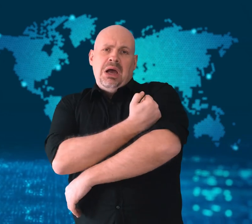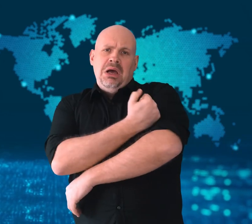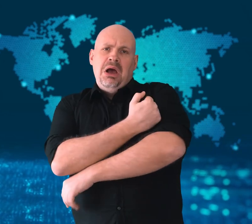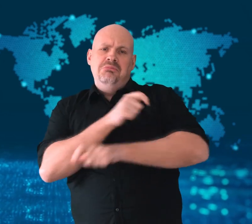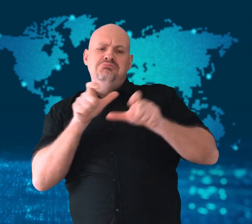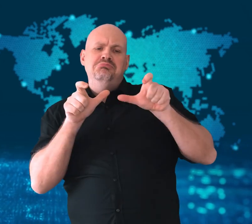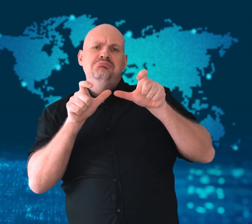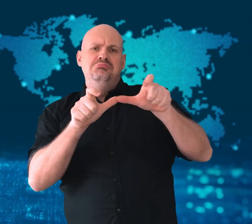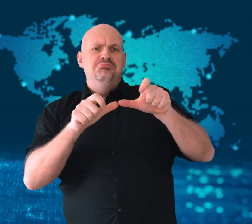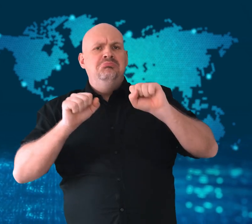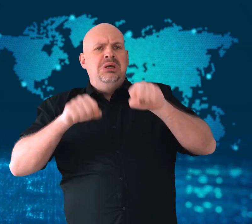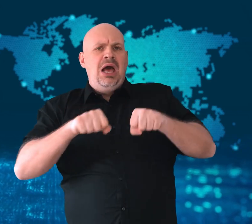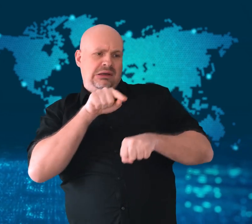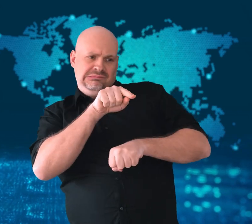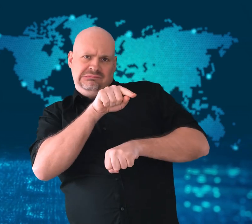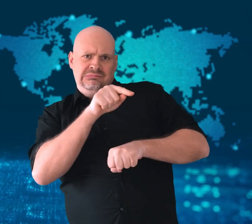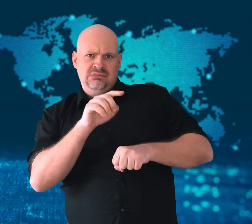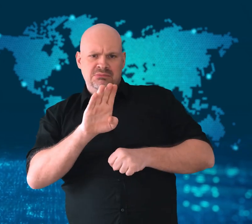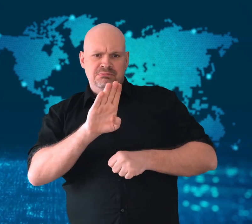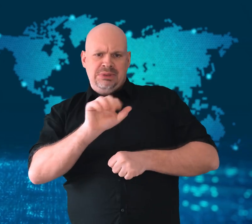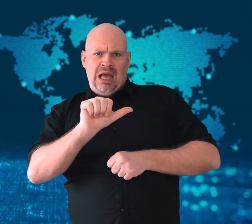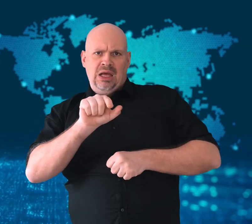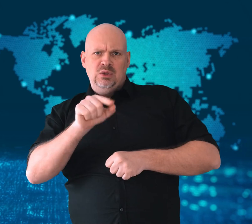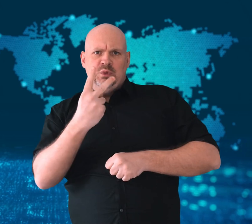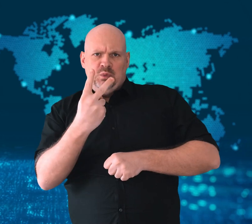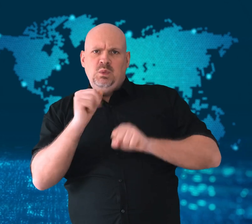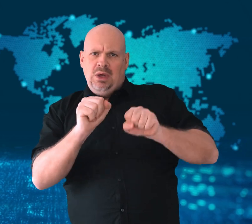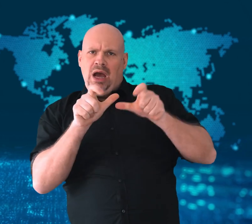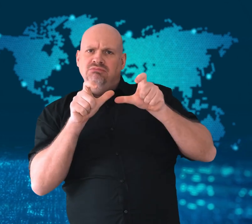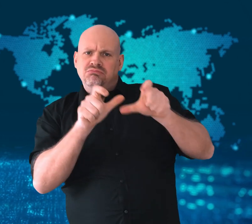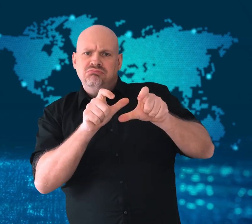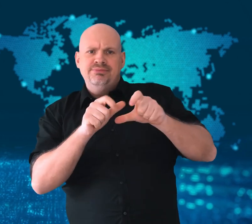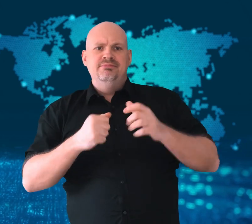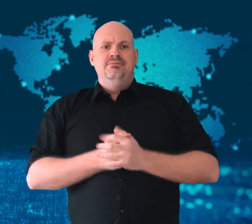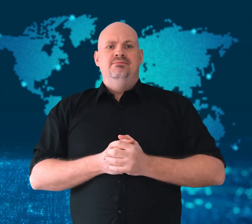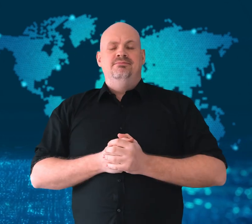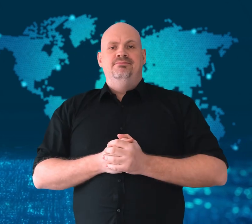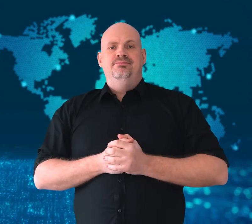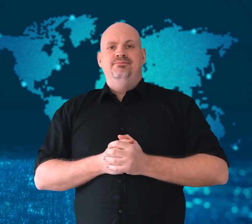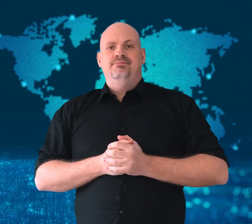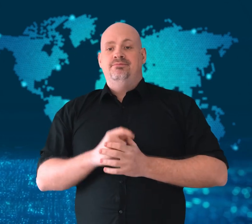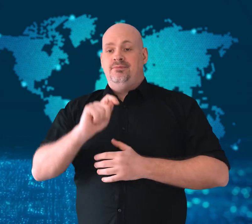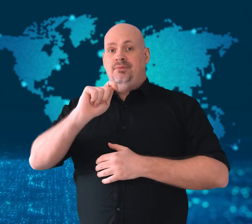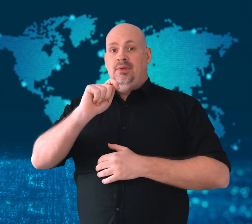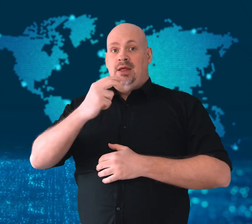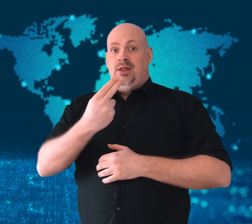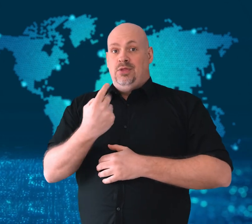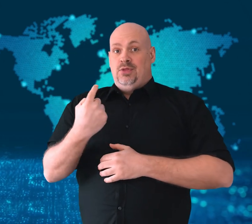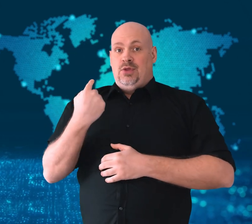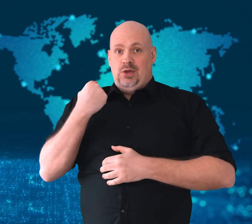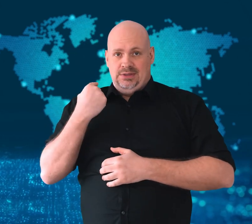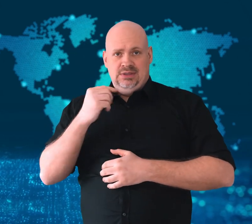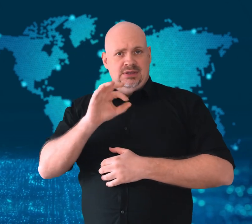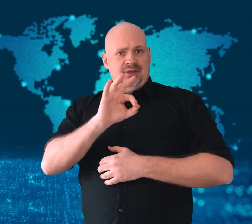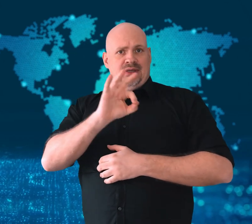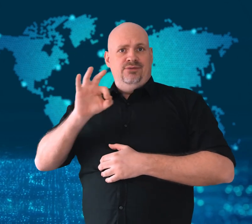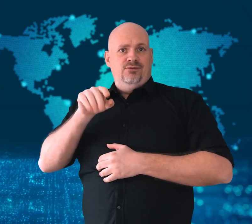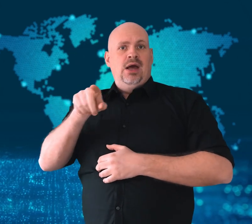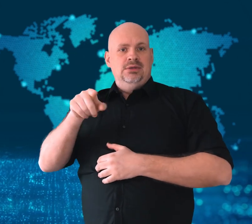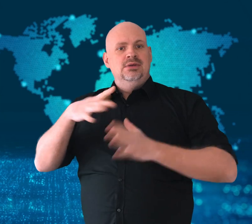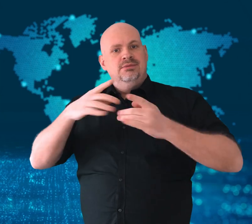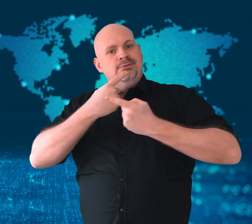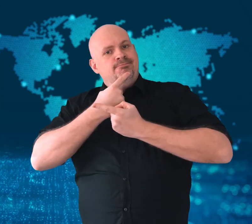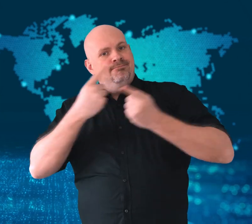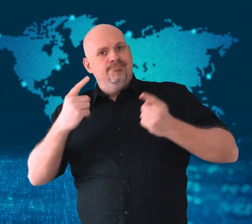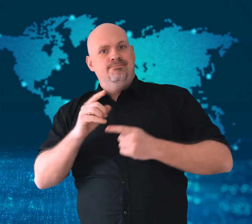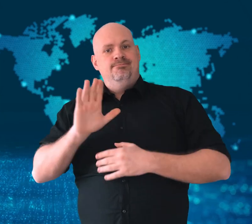France announced that President Macron was infected with COVID-19.